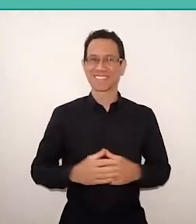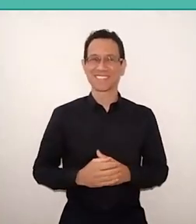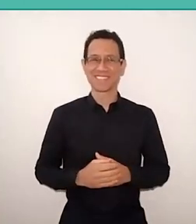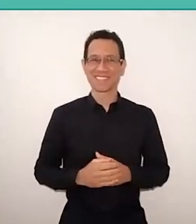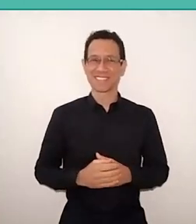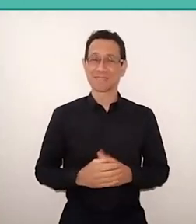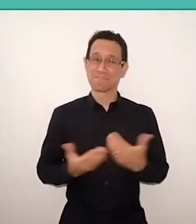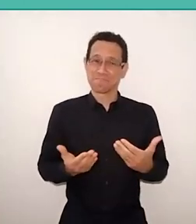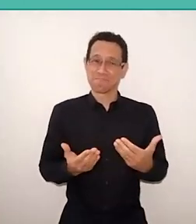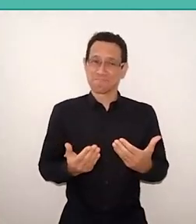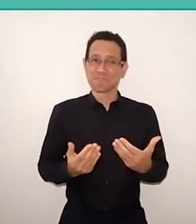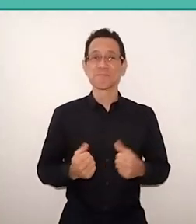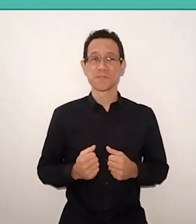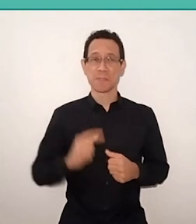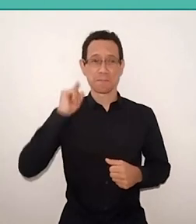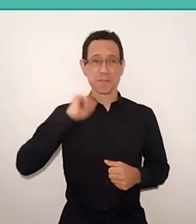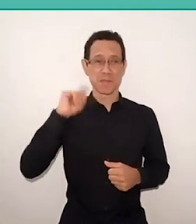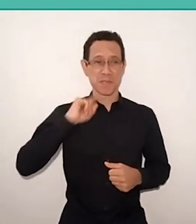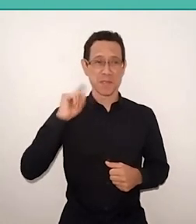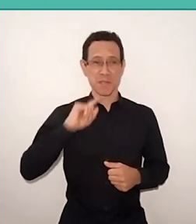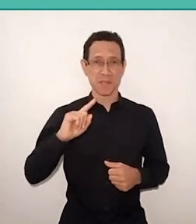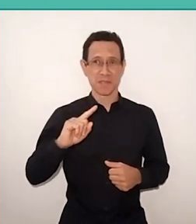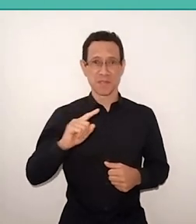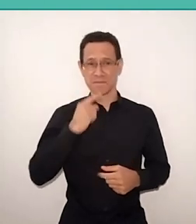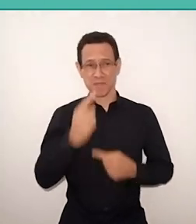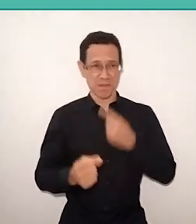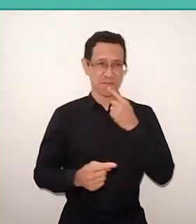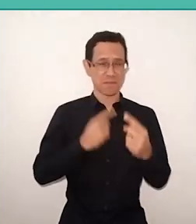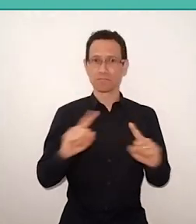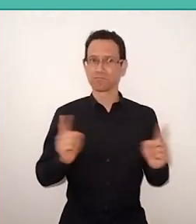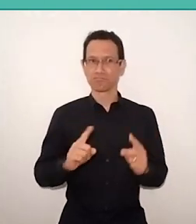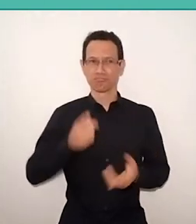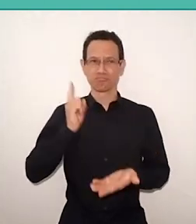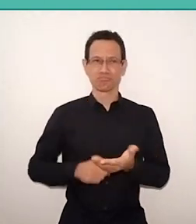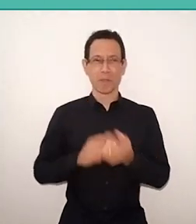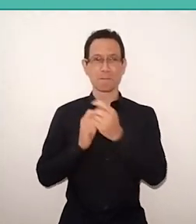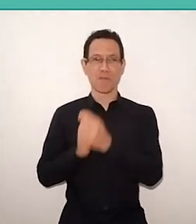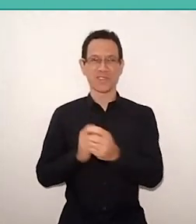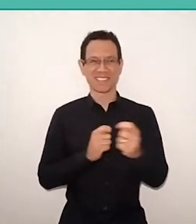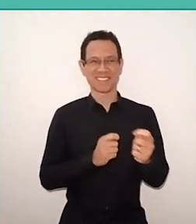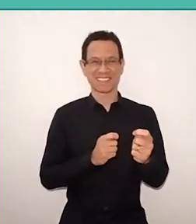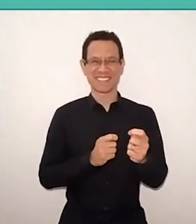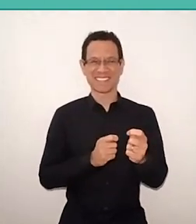they say that the people of Minas doesn't speak, but conspires, provokes and therefore I will provoke.